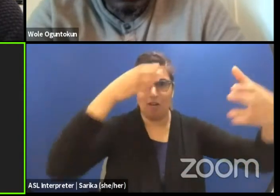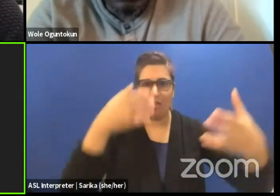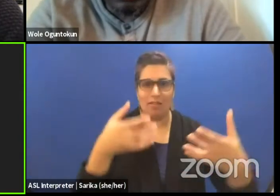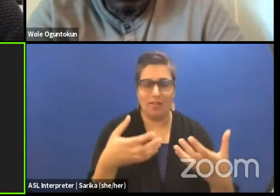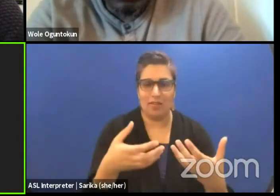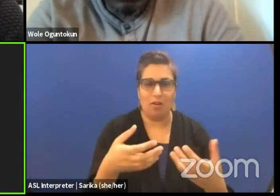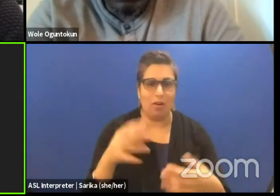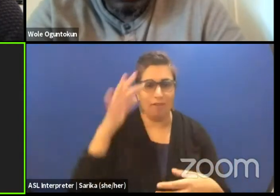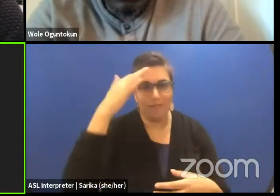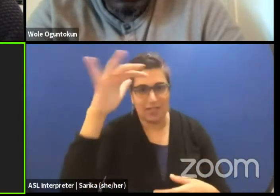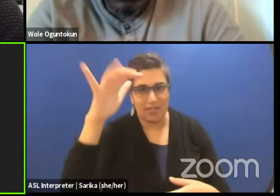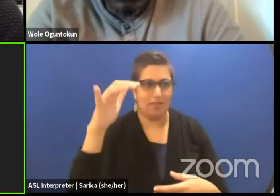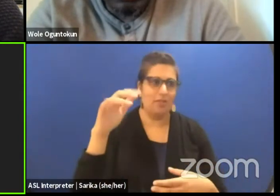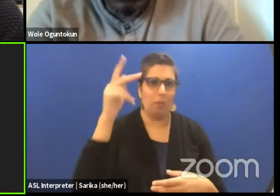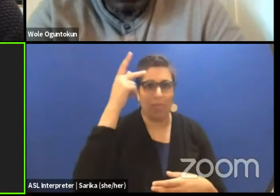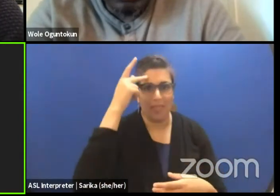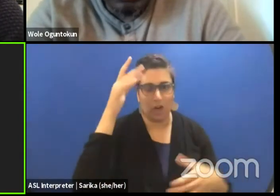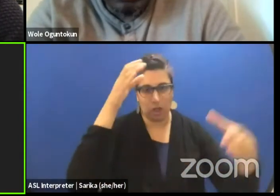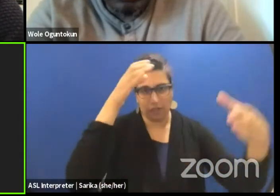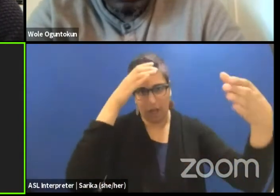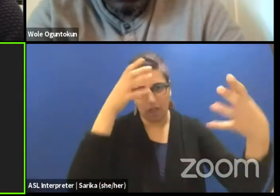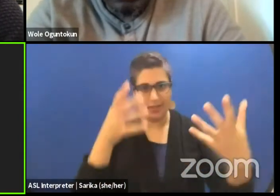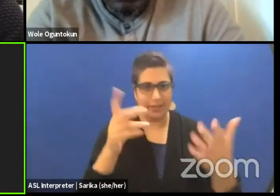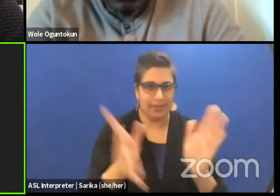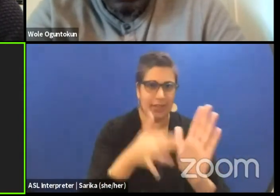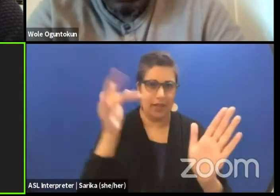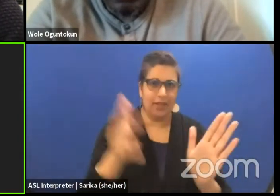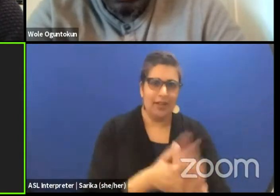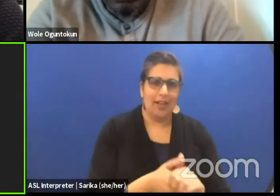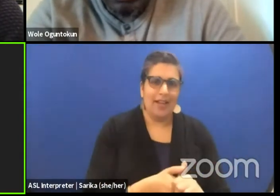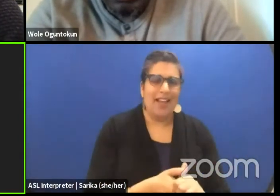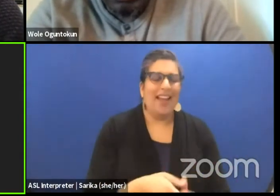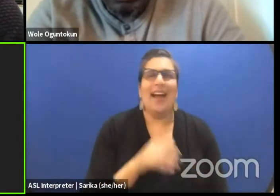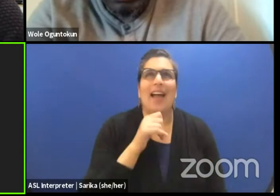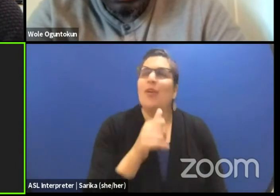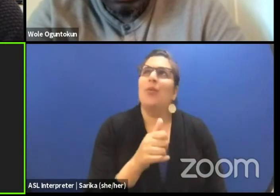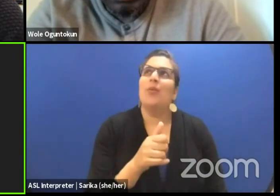or political knowledge or understanding sometimes. I can't say yes or no,